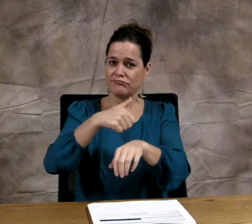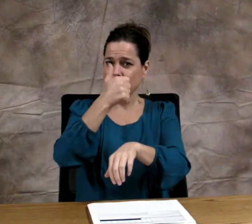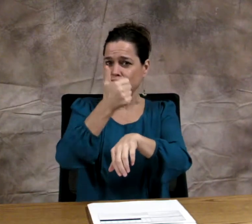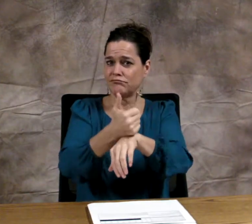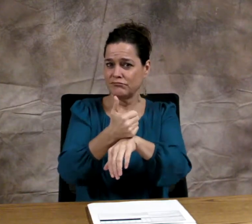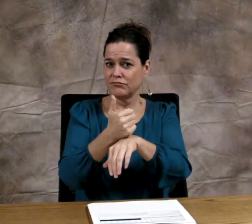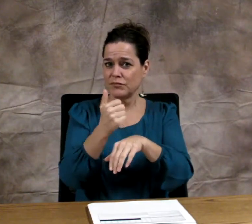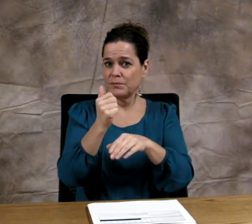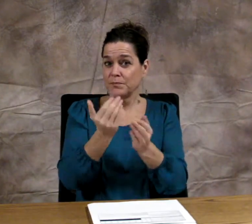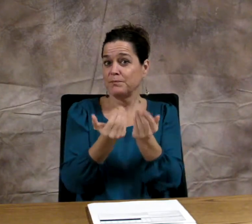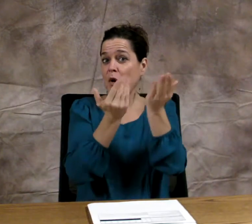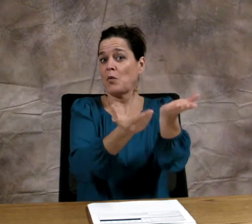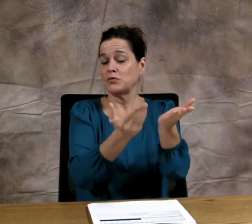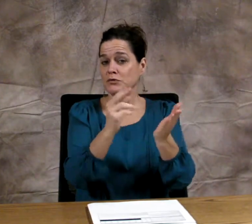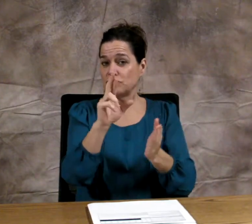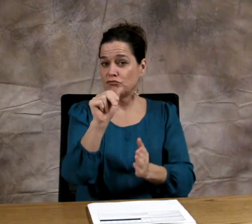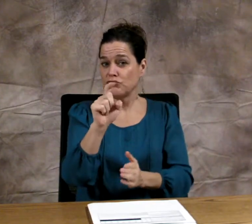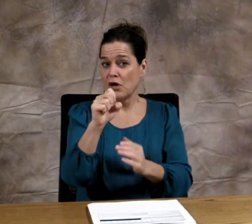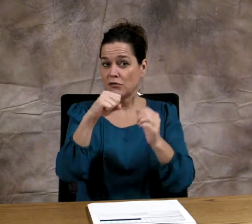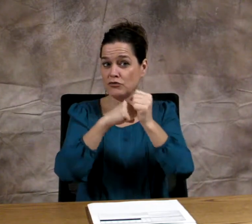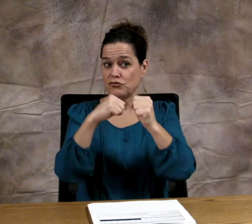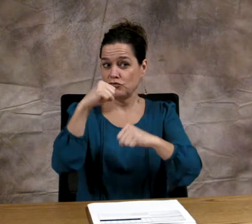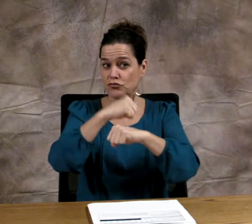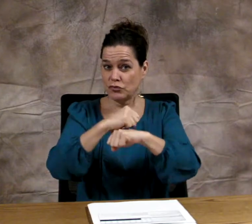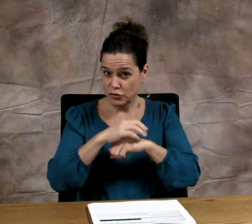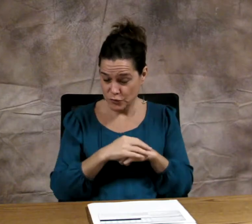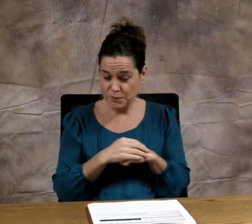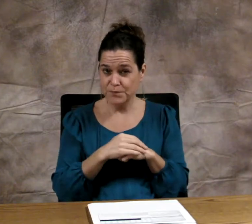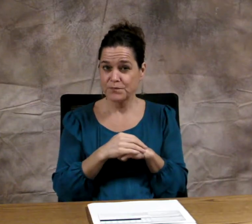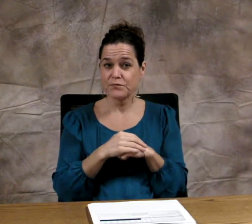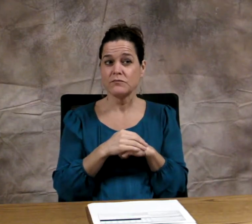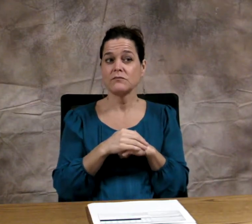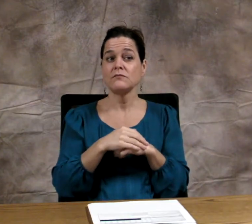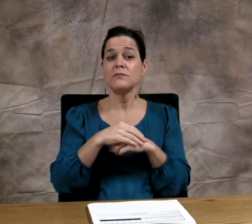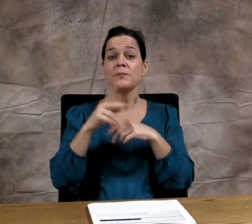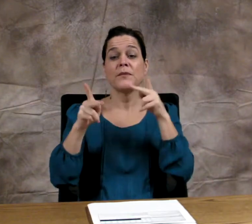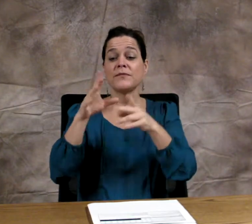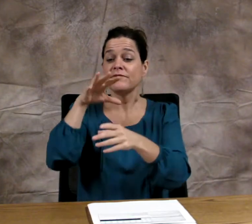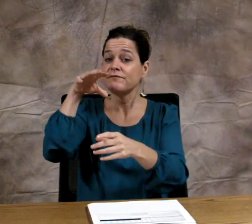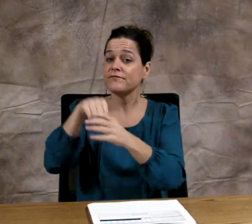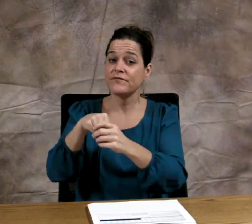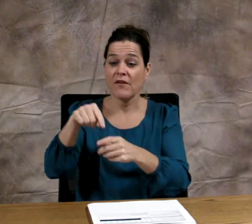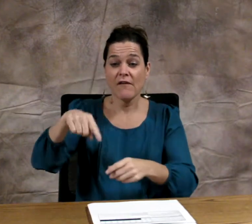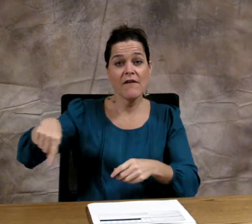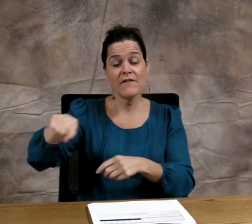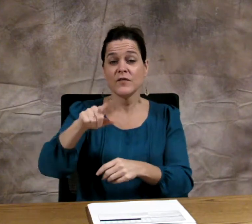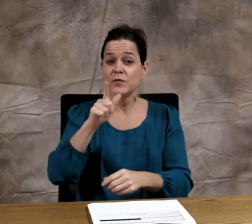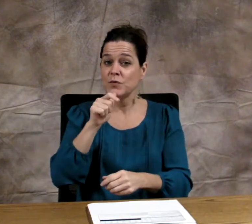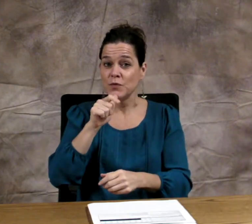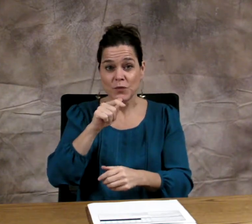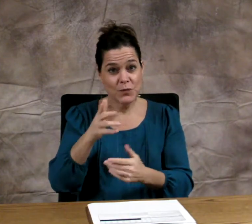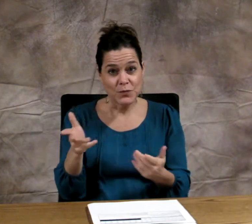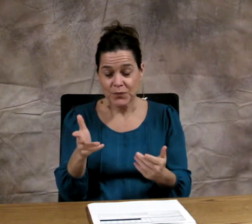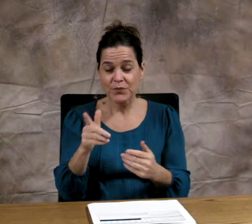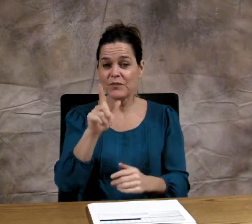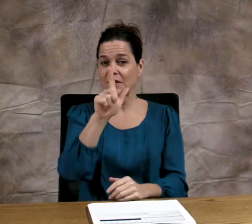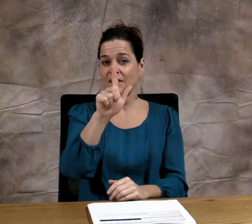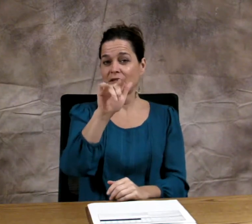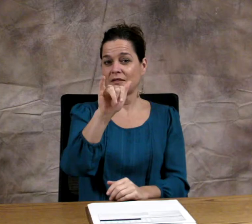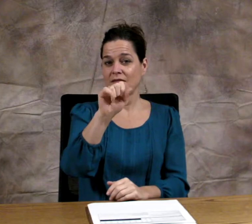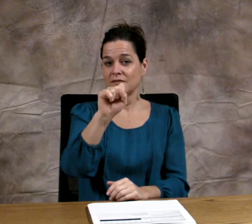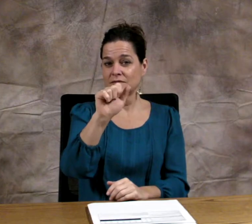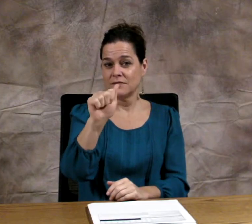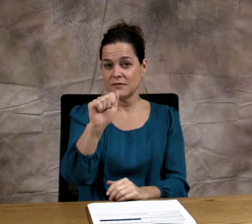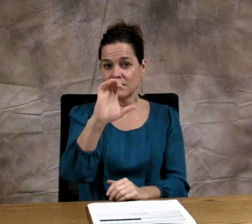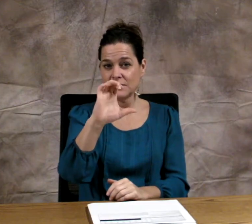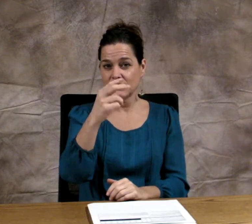this newly proposed rate structure.